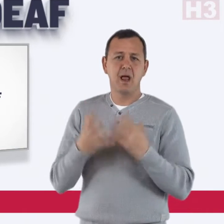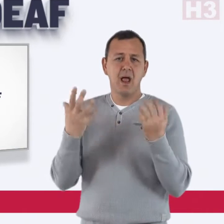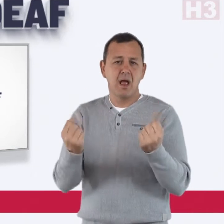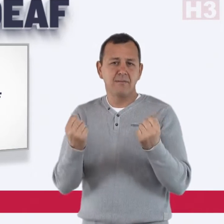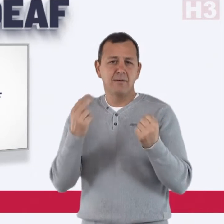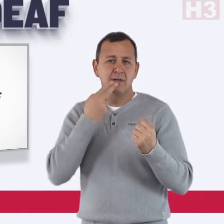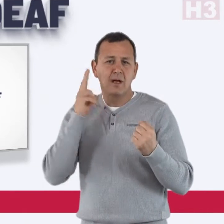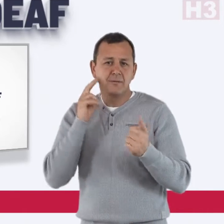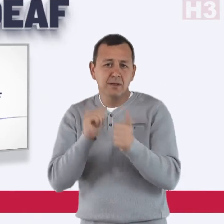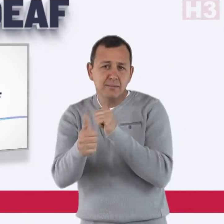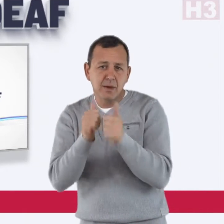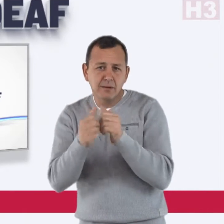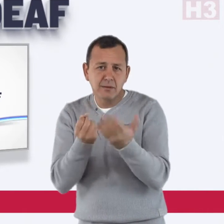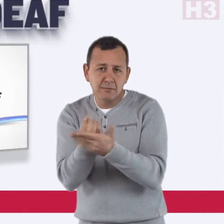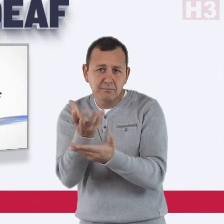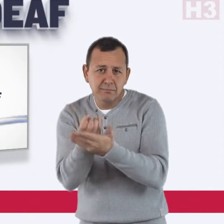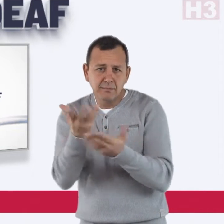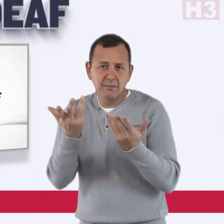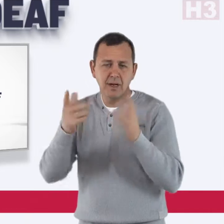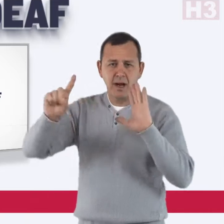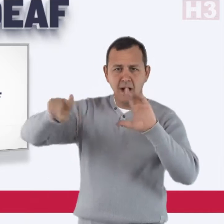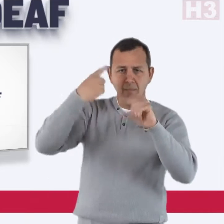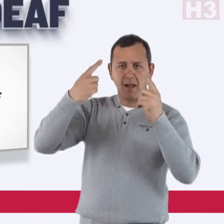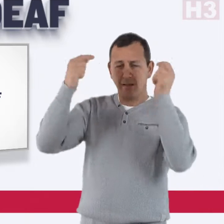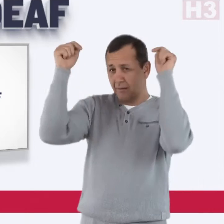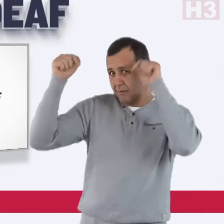You can send your deaf sports stories to